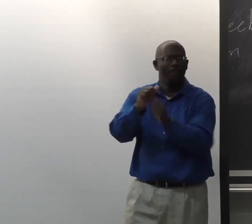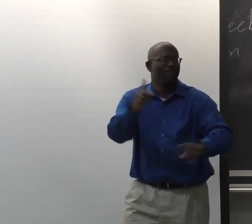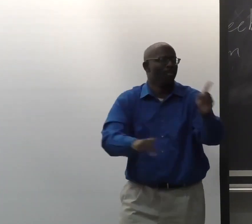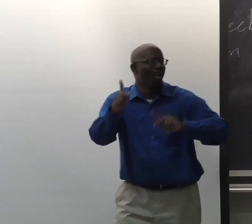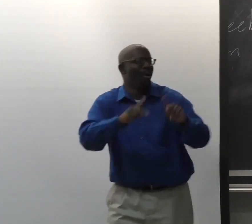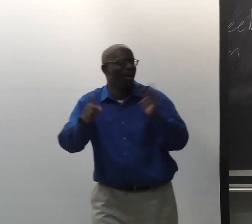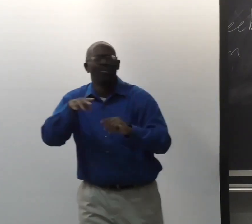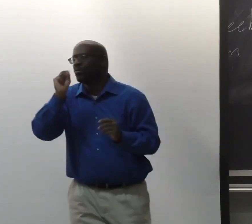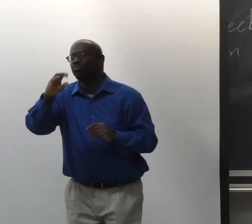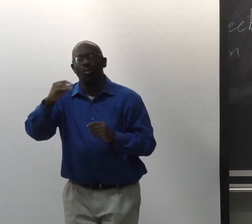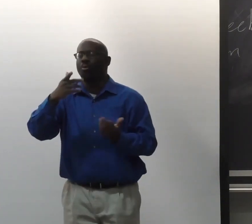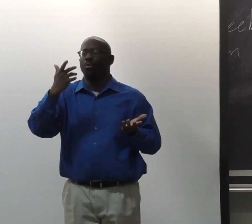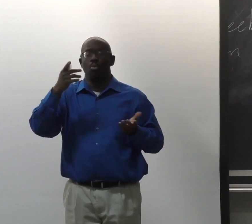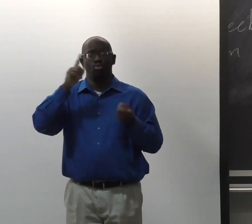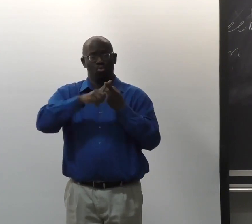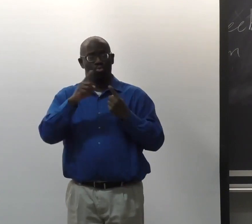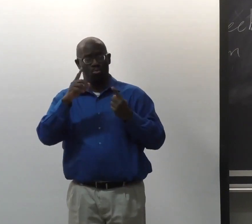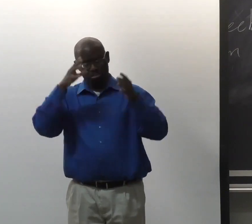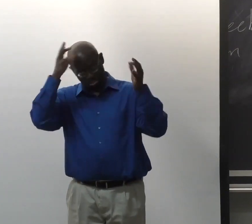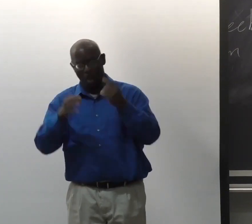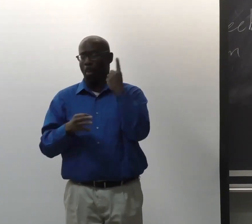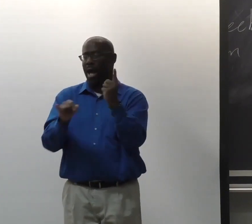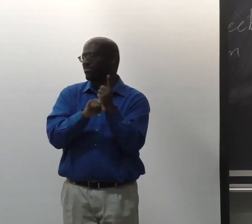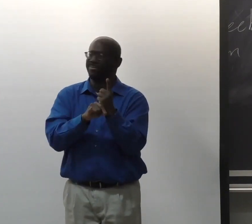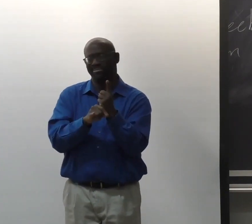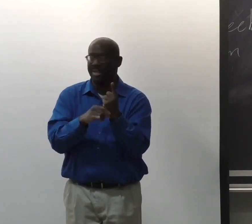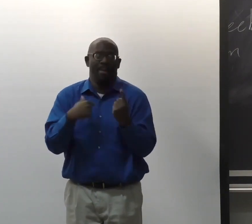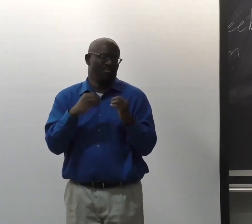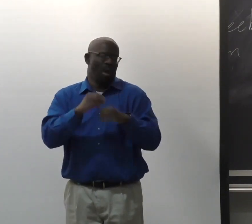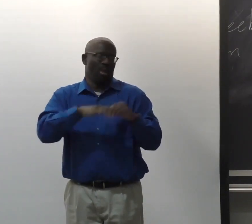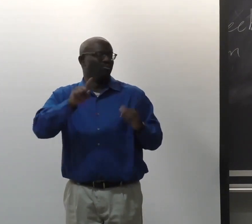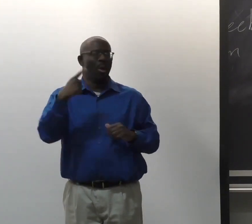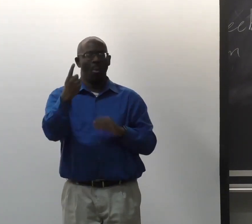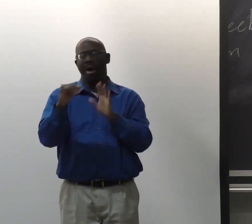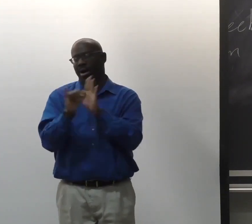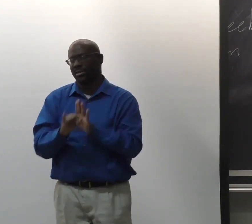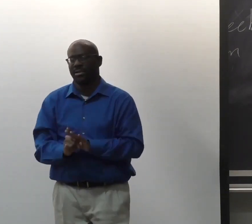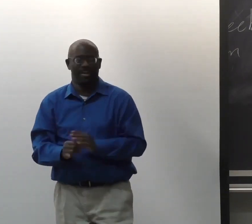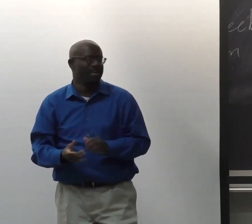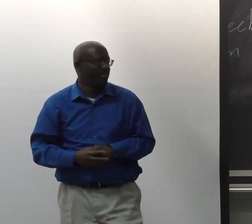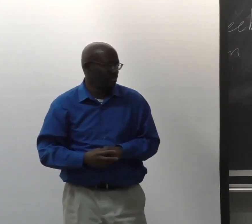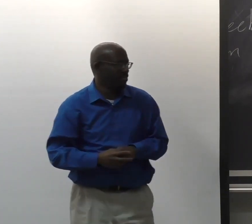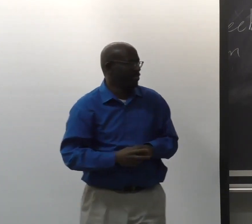and how I relate with people. And so to make just one identity, I'm more than just that.